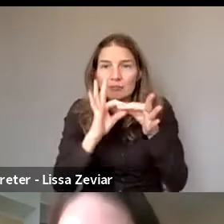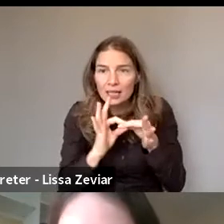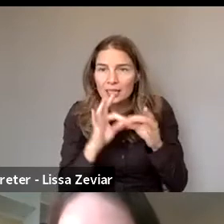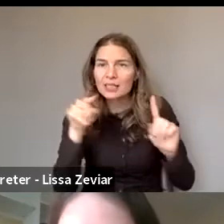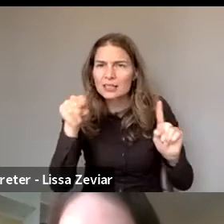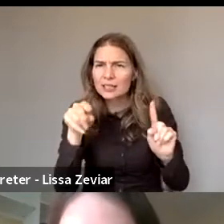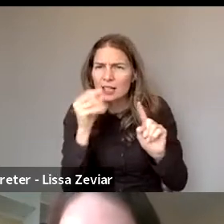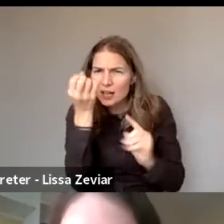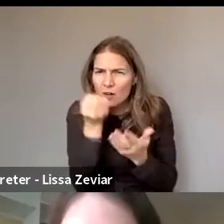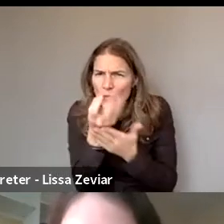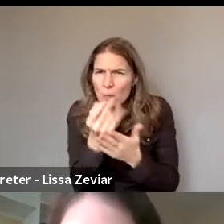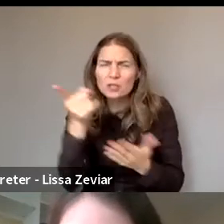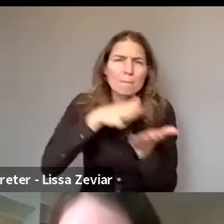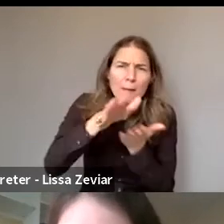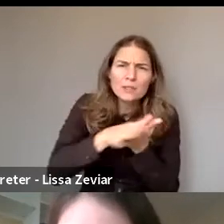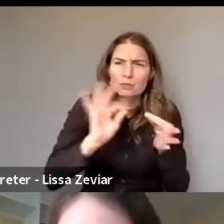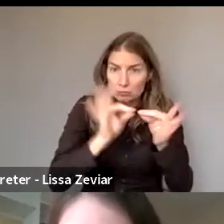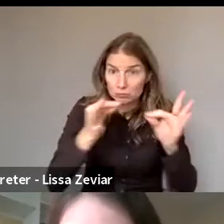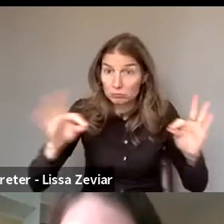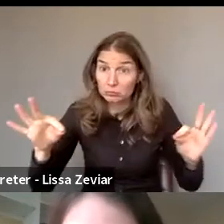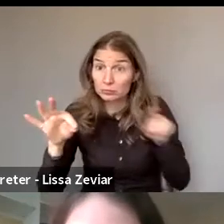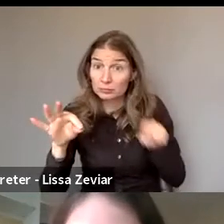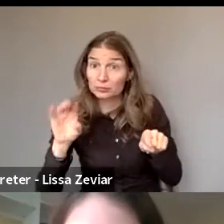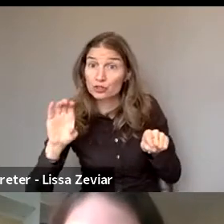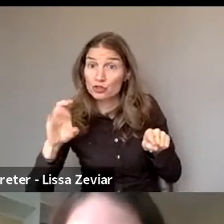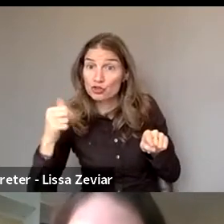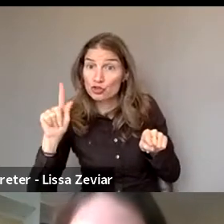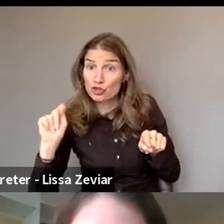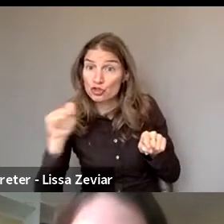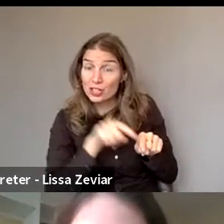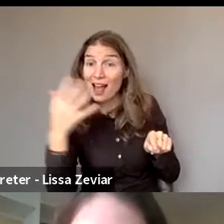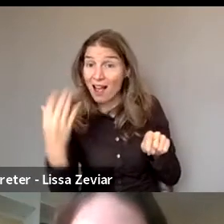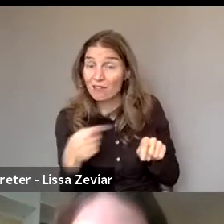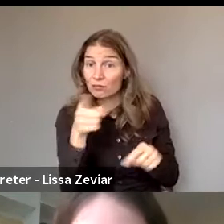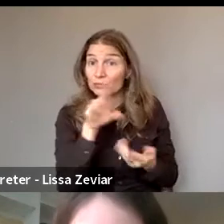We received a few questions. Maybe I can tell you three of them,